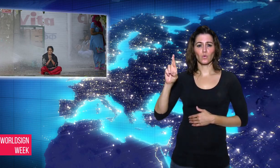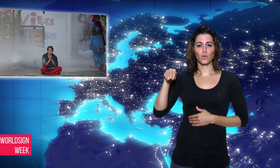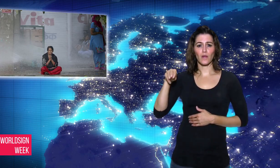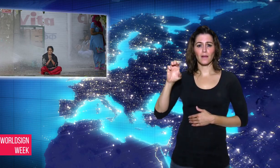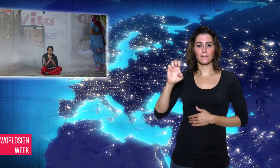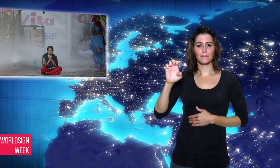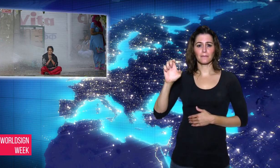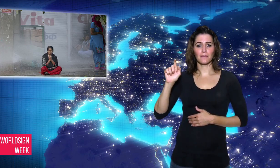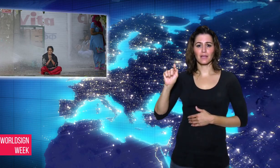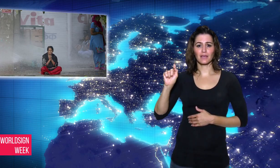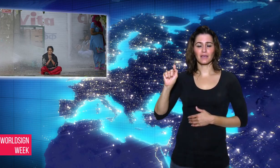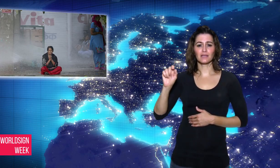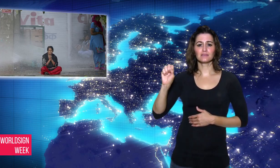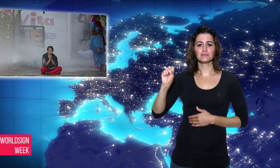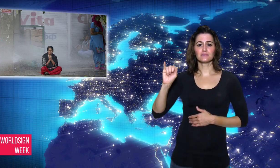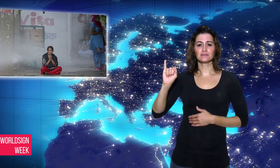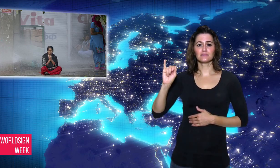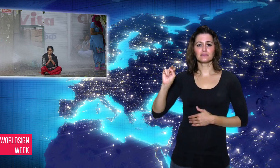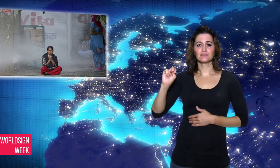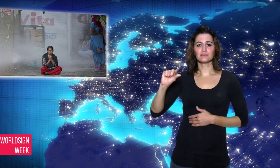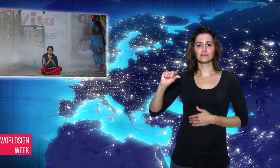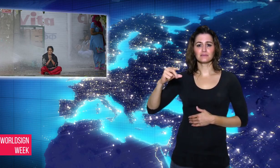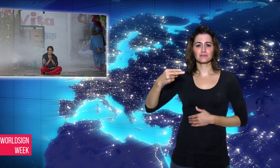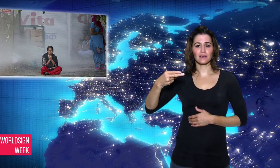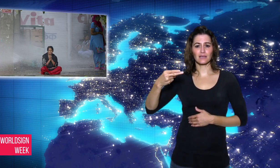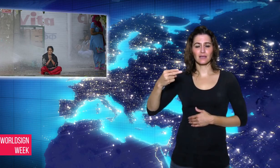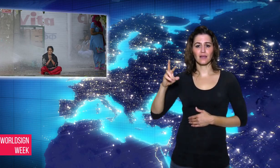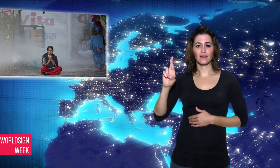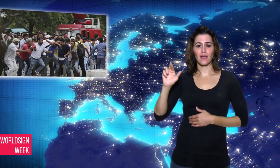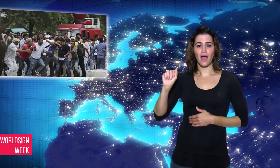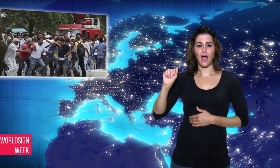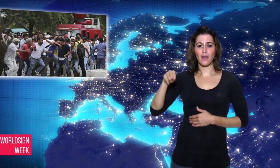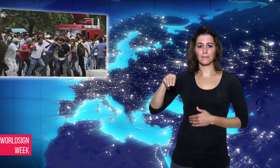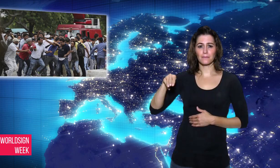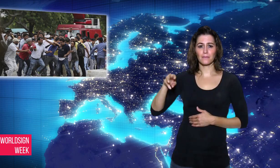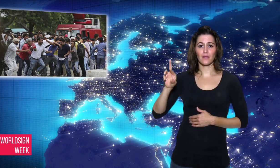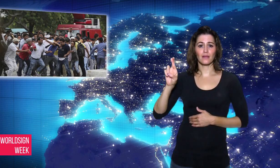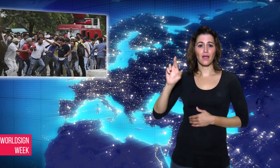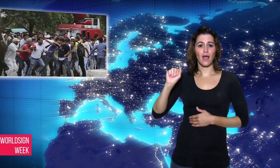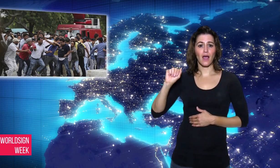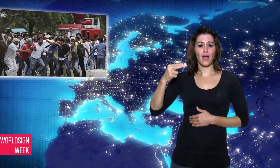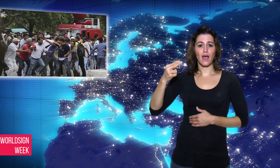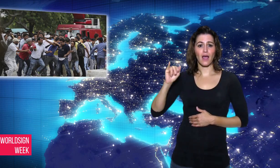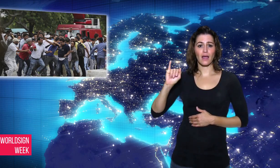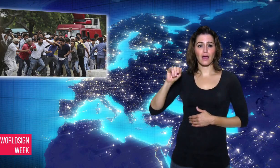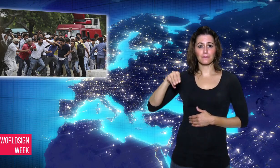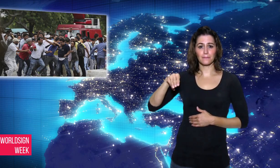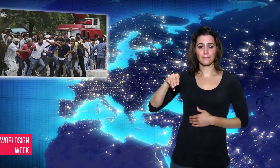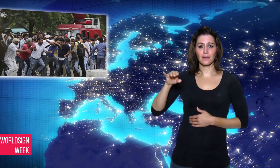was sentenced to 20 years in prison for